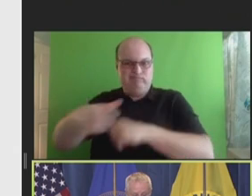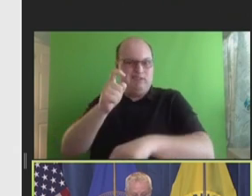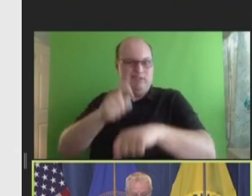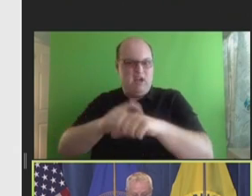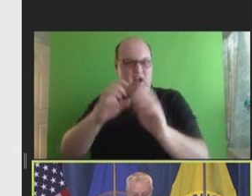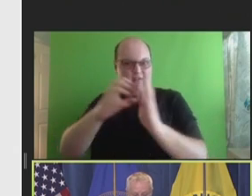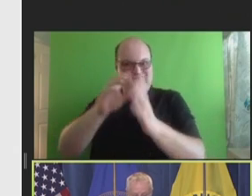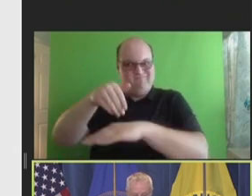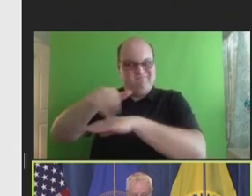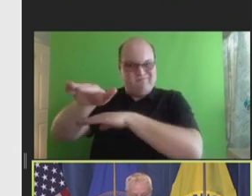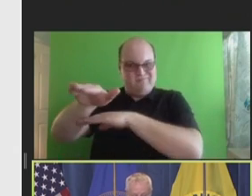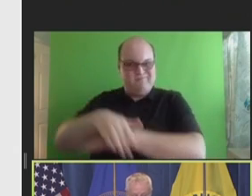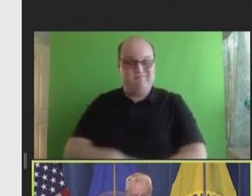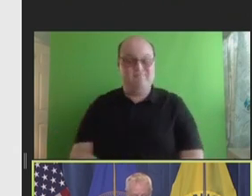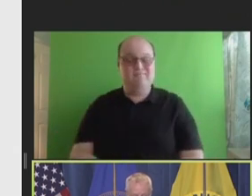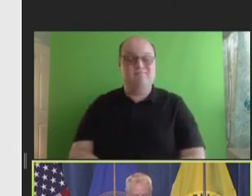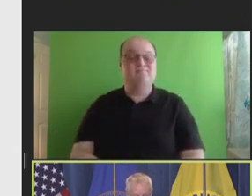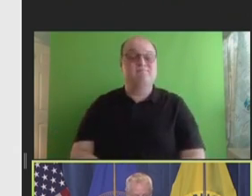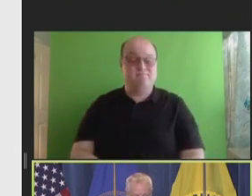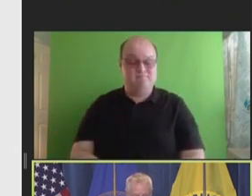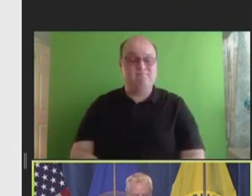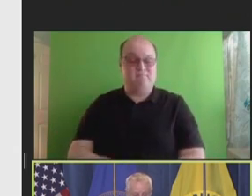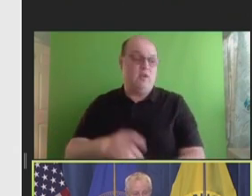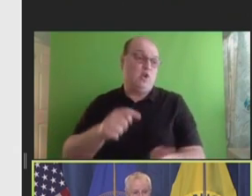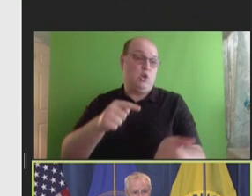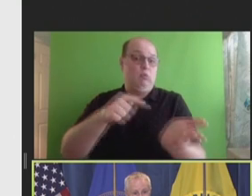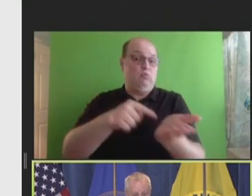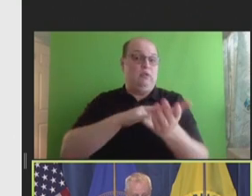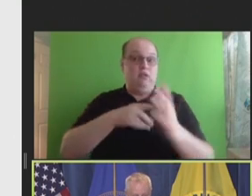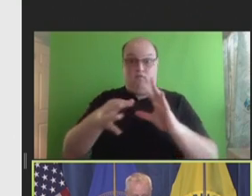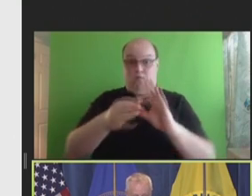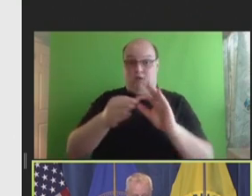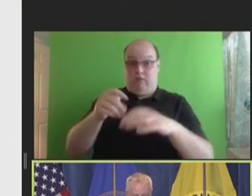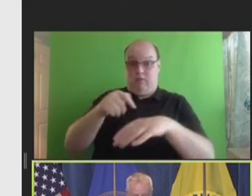deadline for sending in written comments has also passed, but the NVAC team will send out